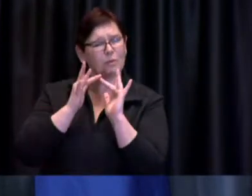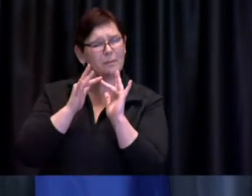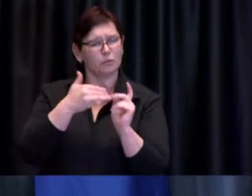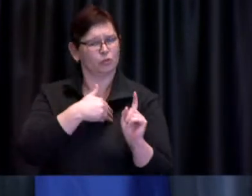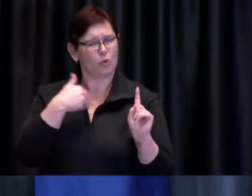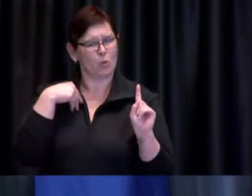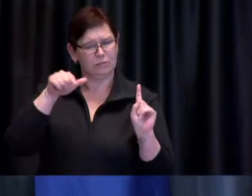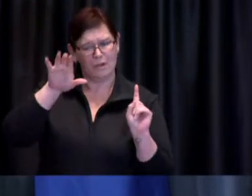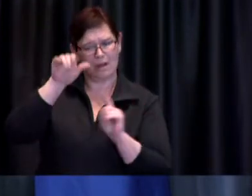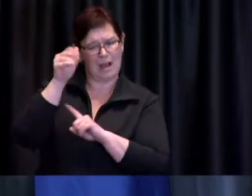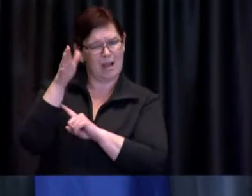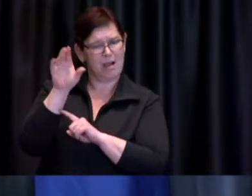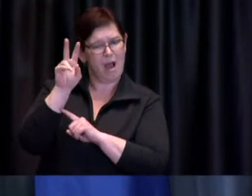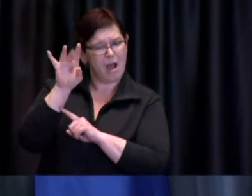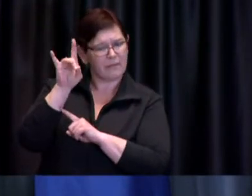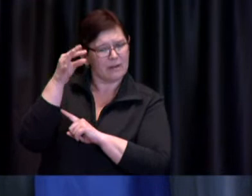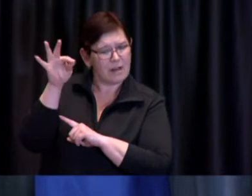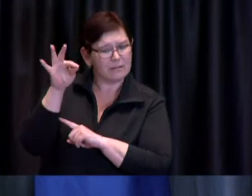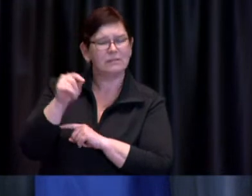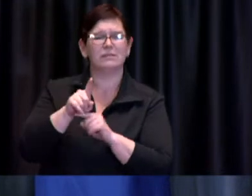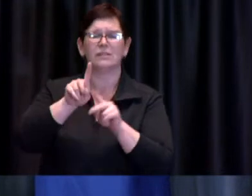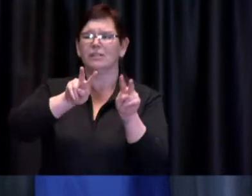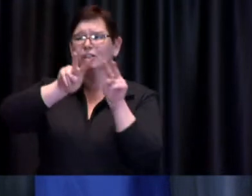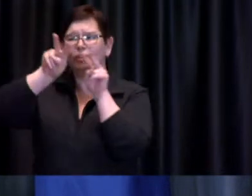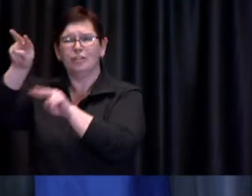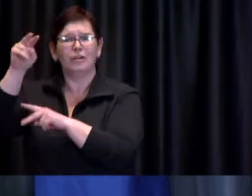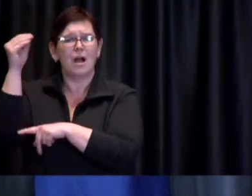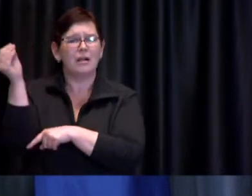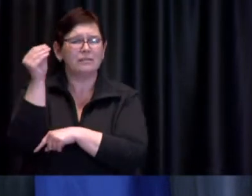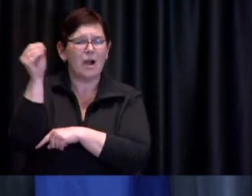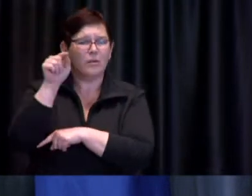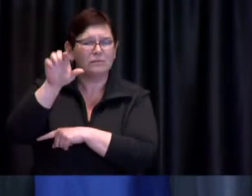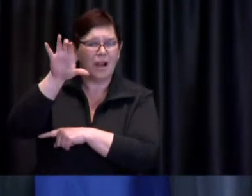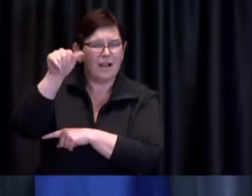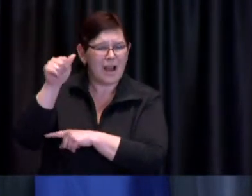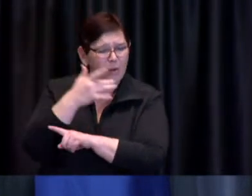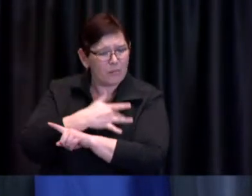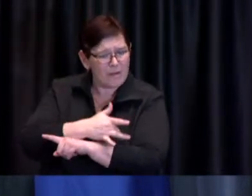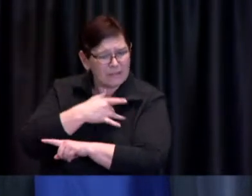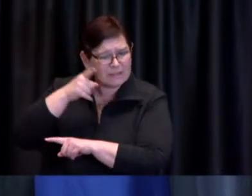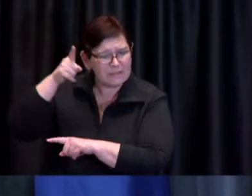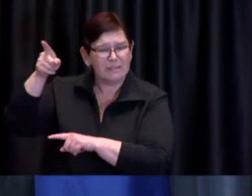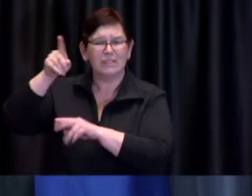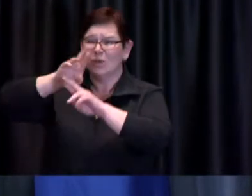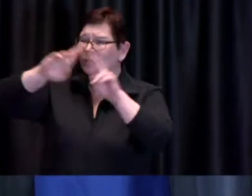the provincial website to see all the different criteria we're in constant communication with